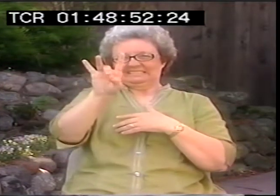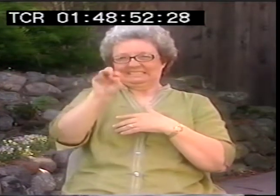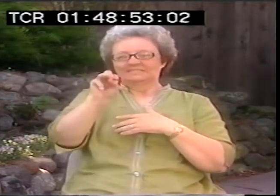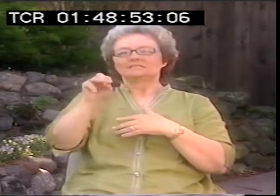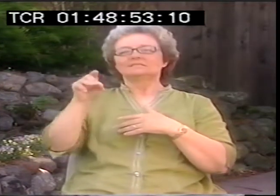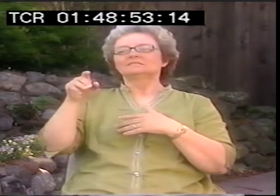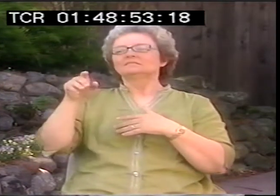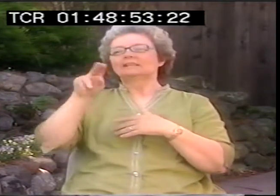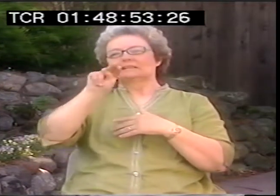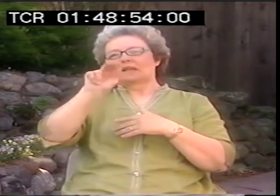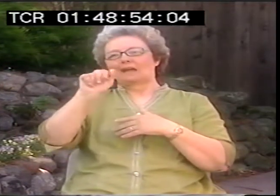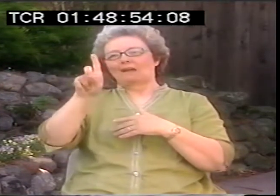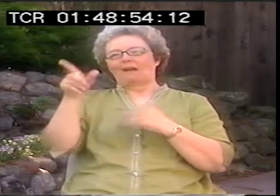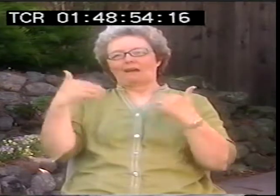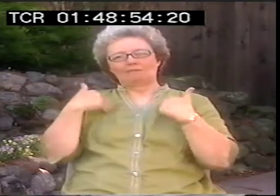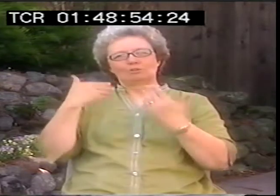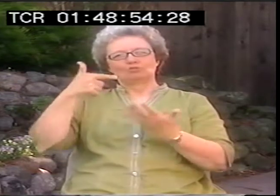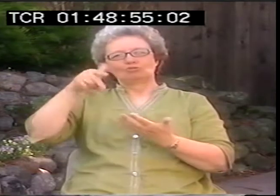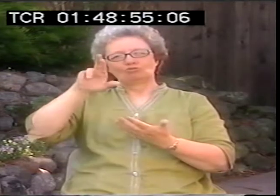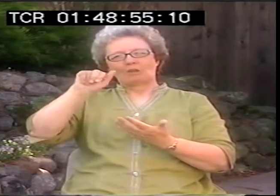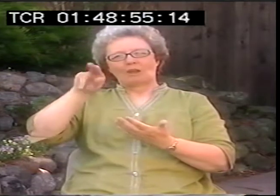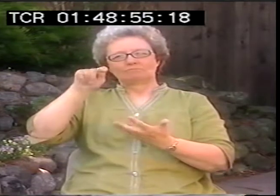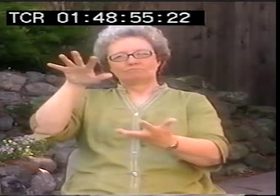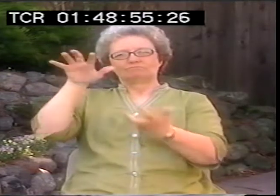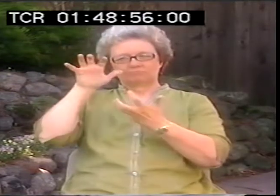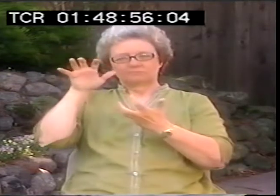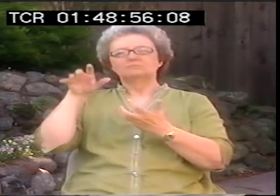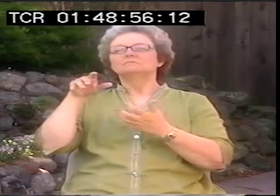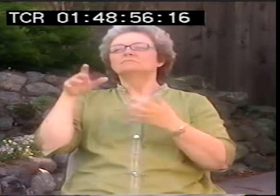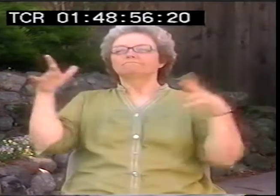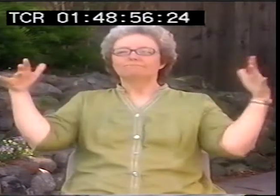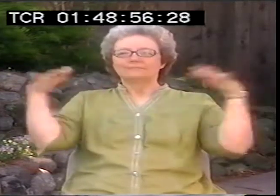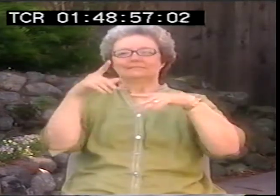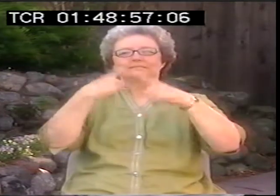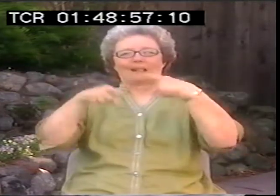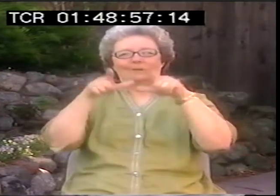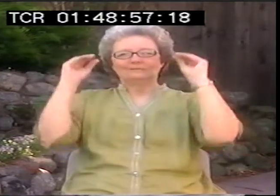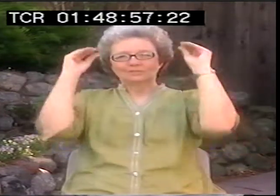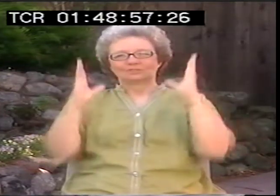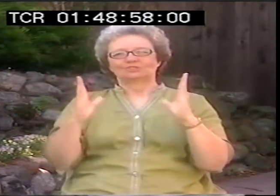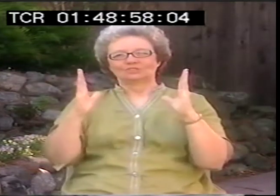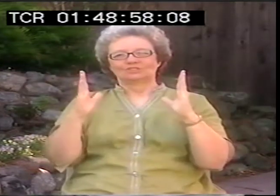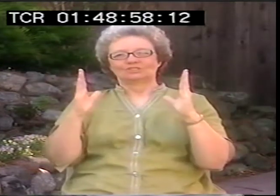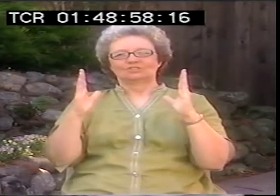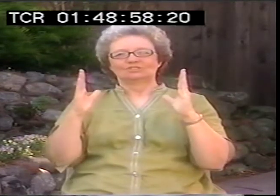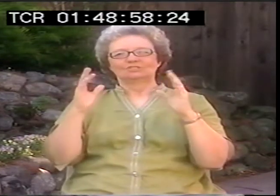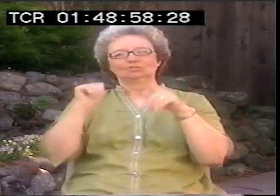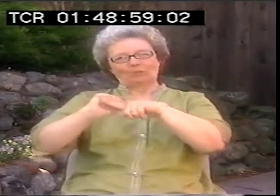Valli was much later. I didn't know anything about him. And then I met him.